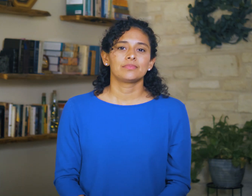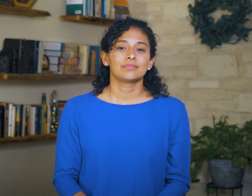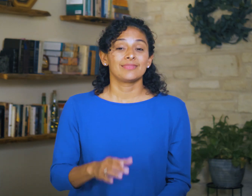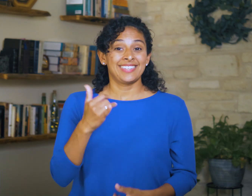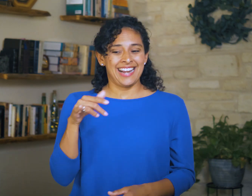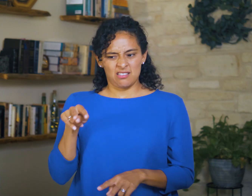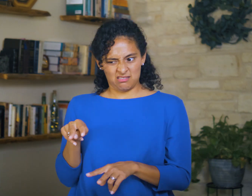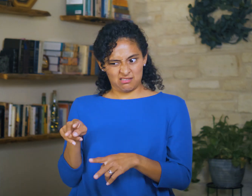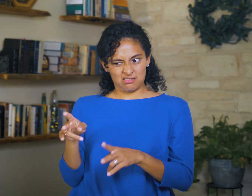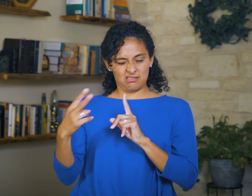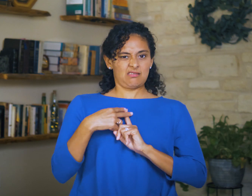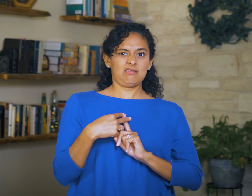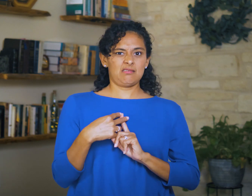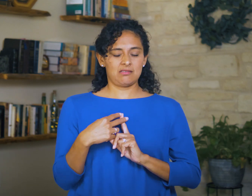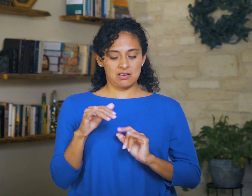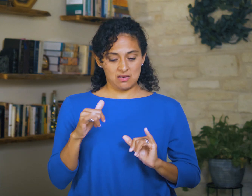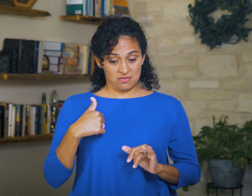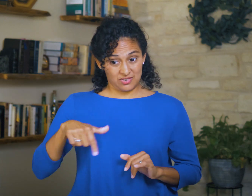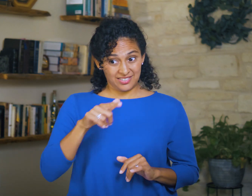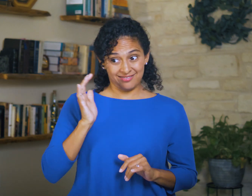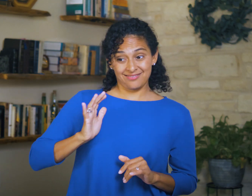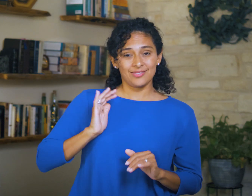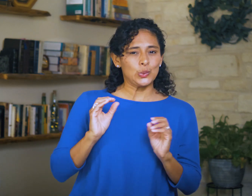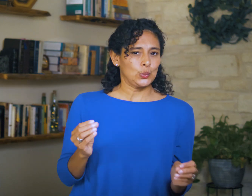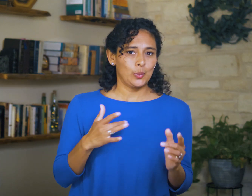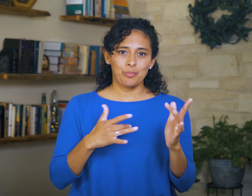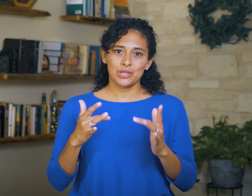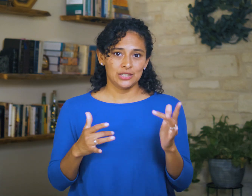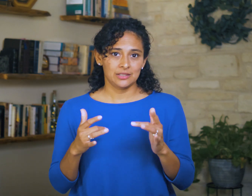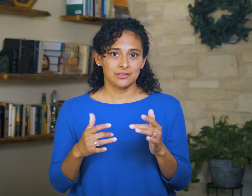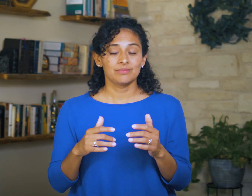Here we see that we were without mercy.